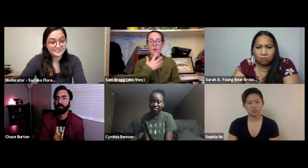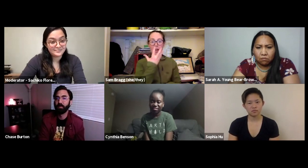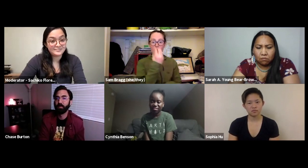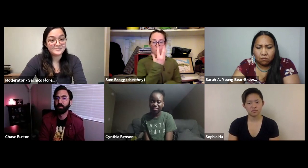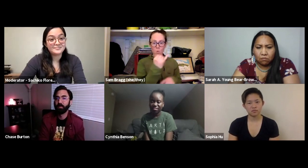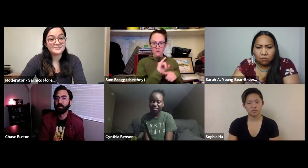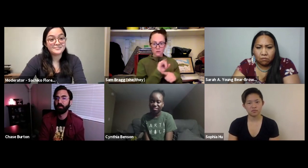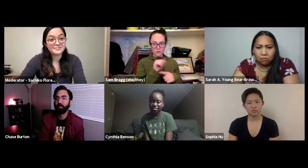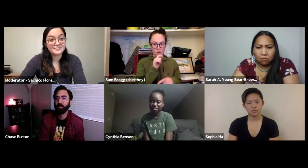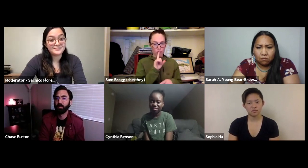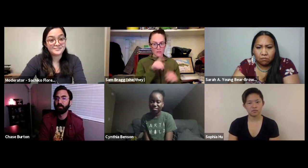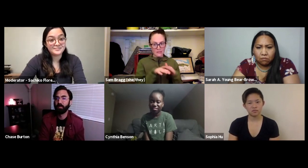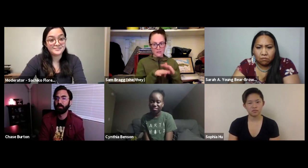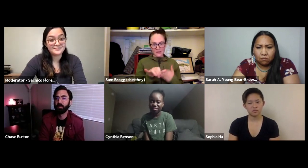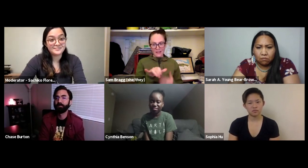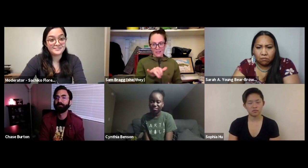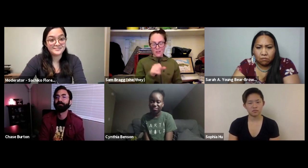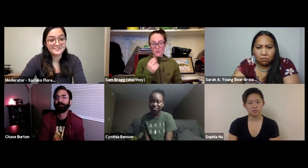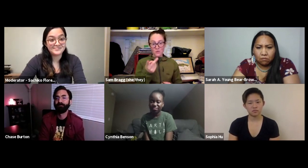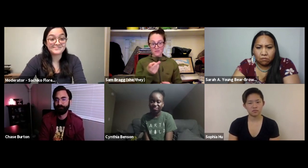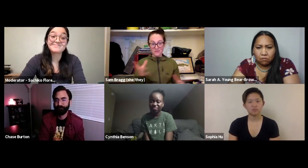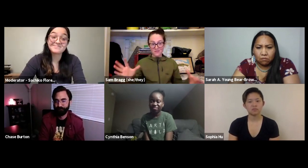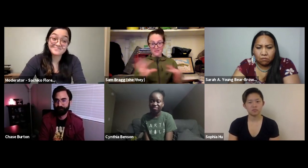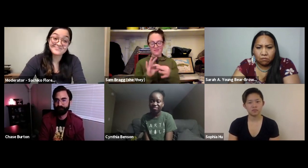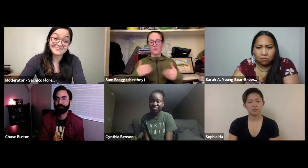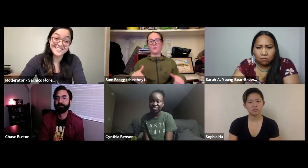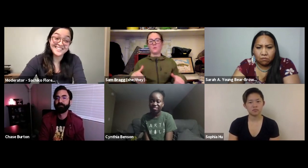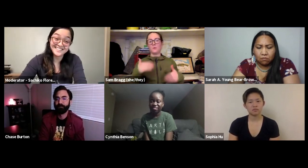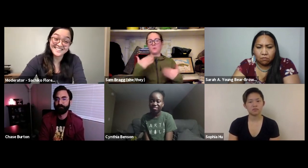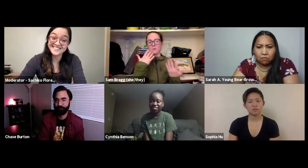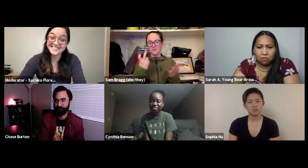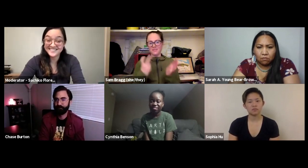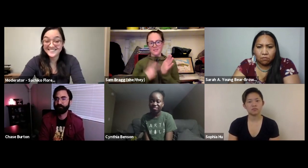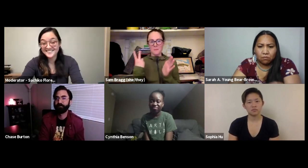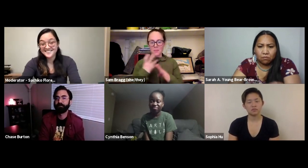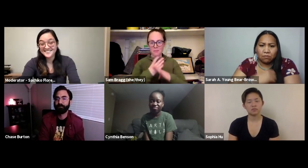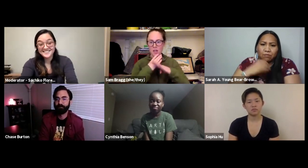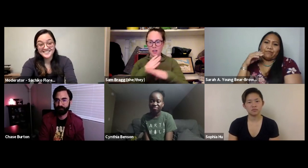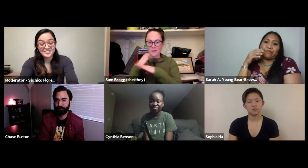is really not accessible but the outdoor industry is also really inaccessible. Then when we